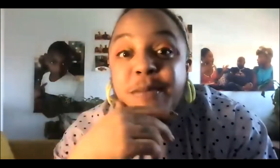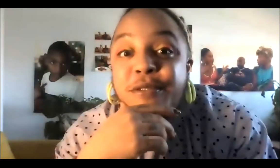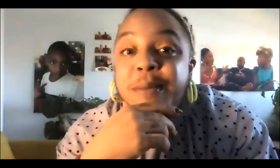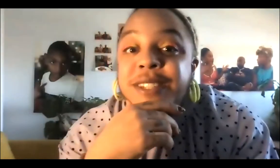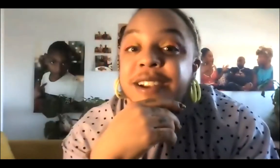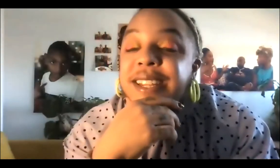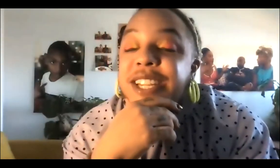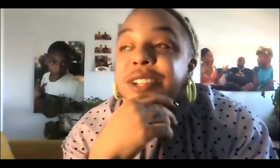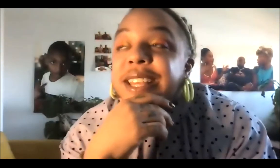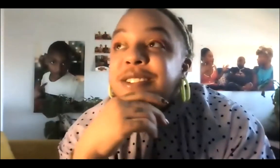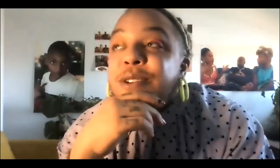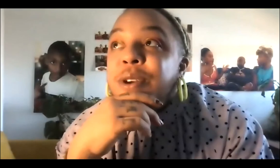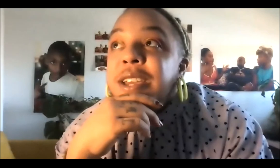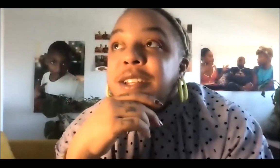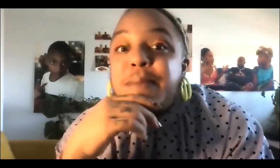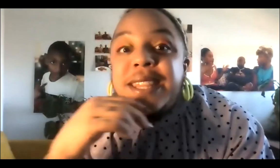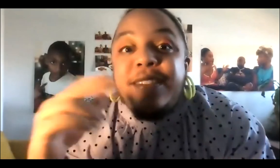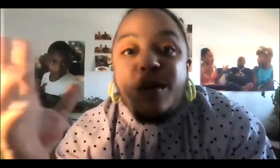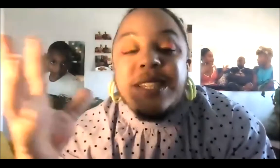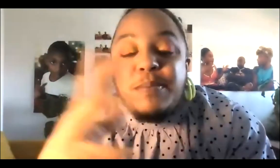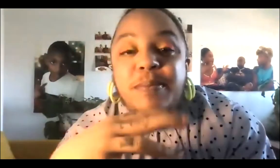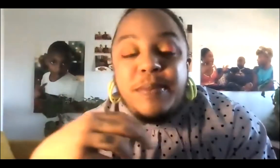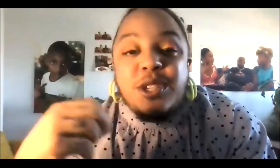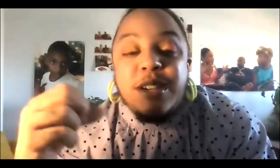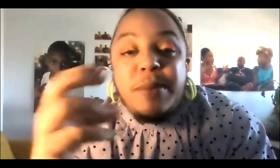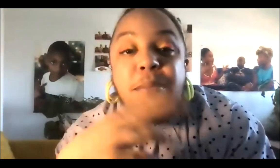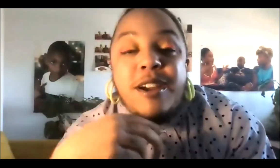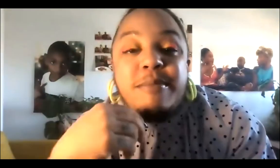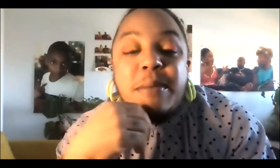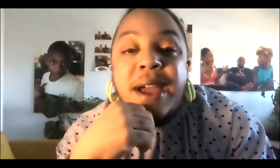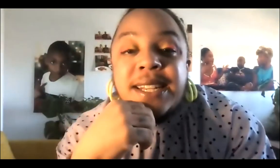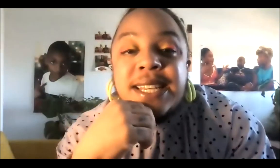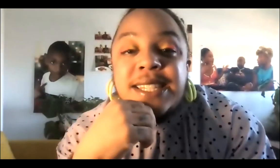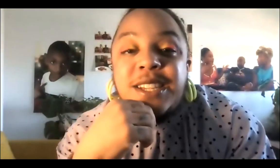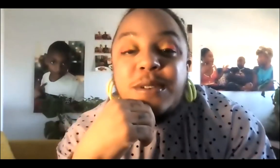doing performance art initially. So, to me it's always been a part of my practice,